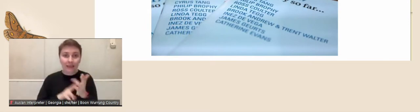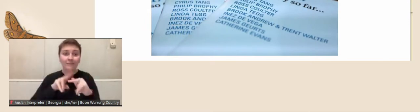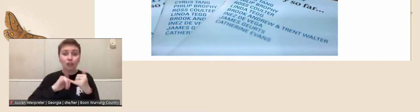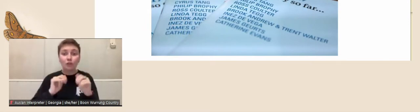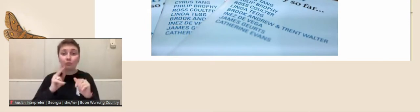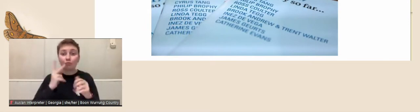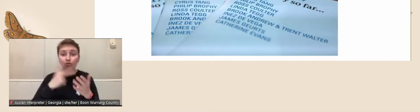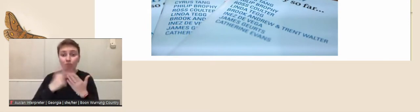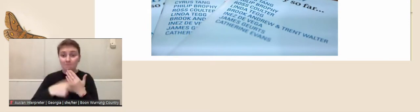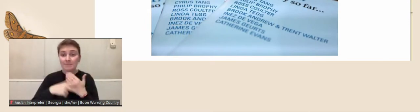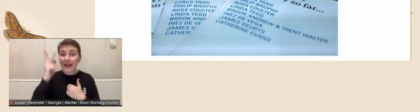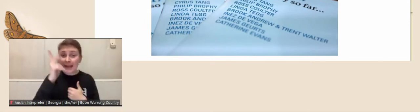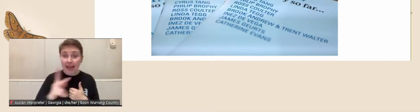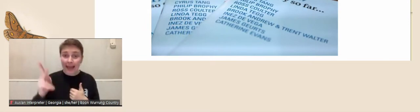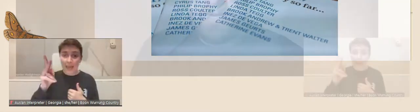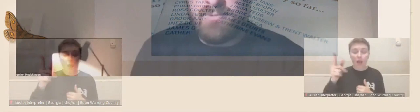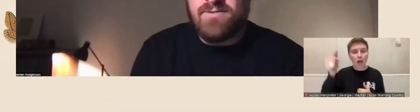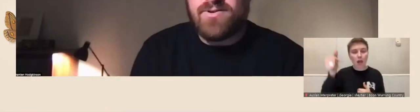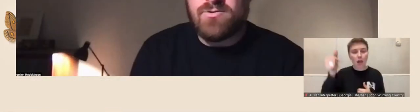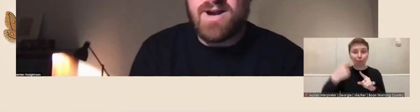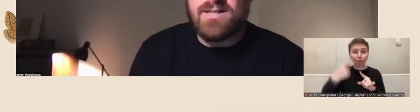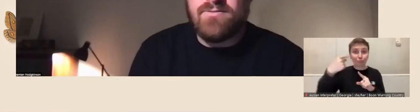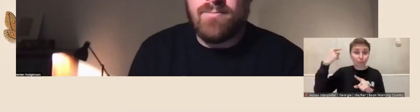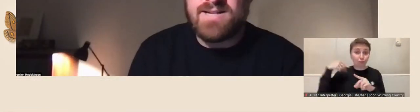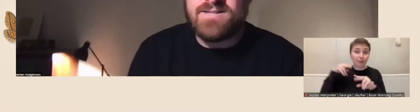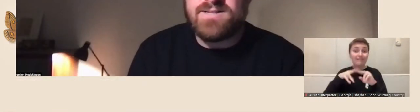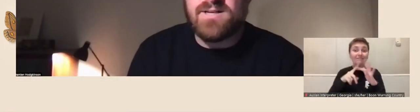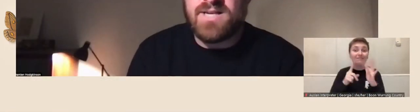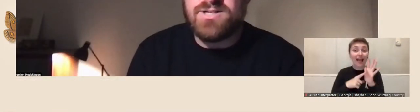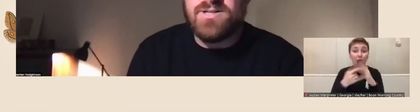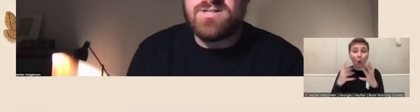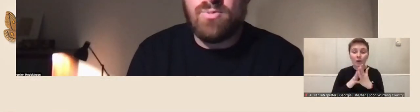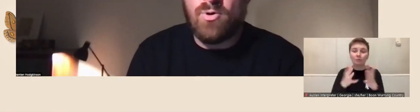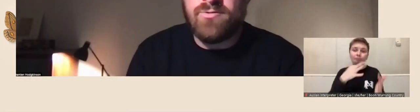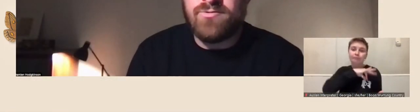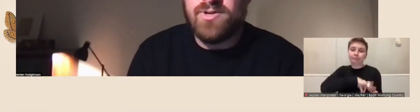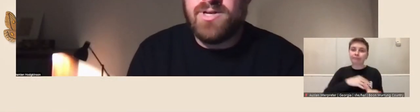our past fellows have benefited greatly from access to collection and the support of